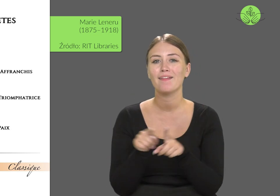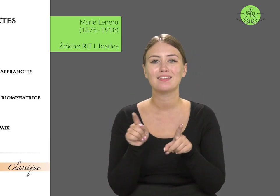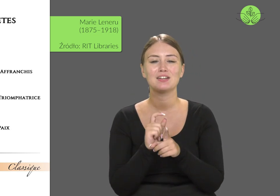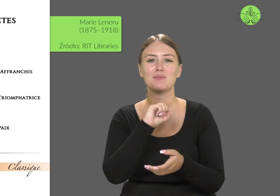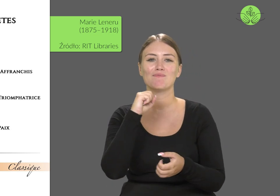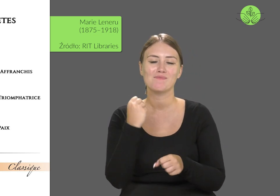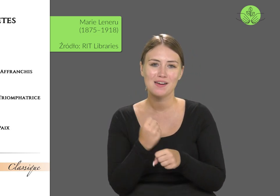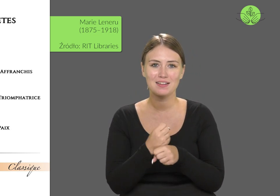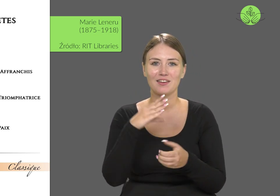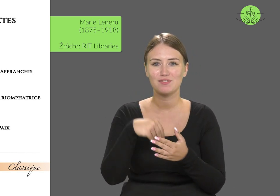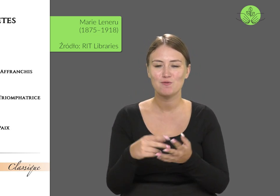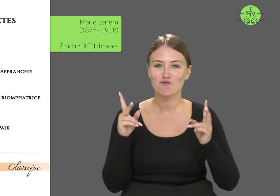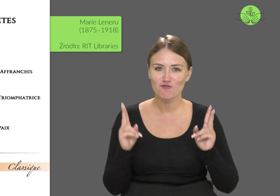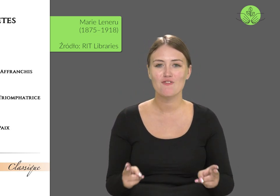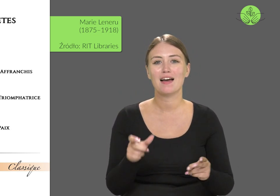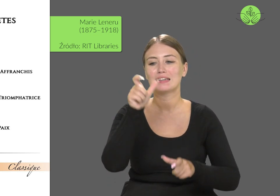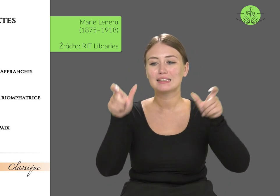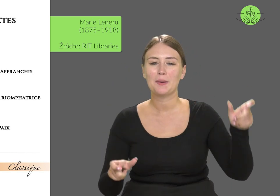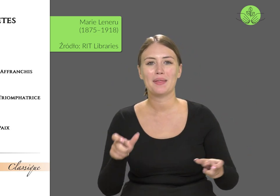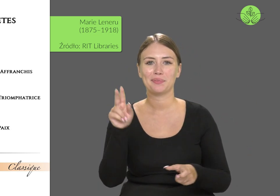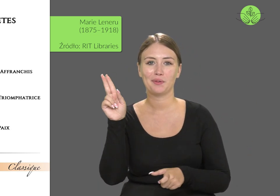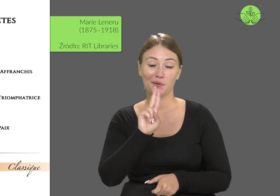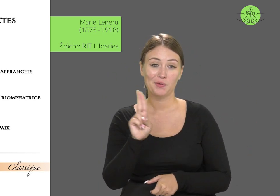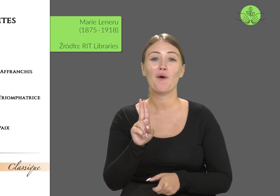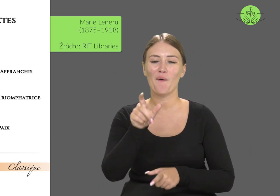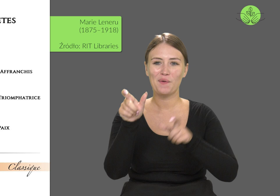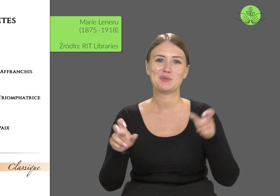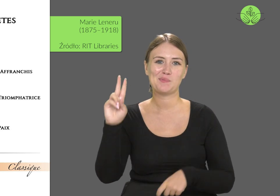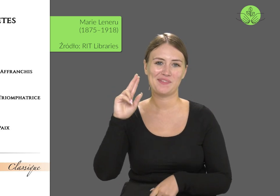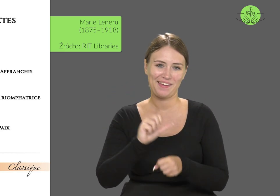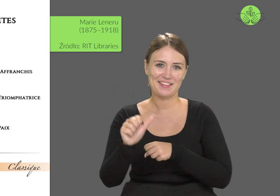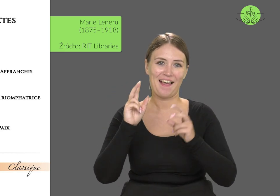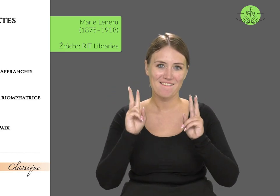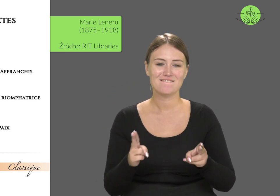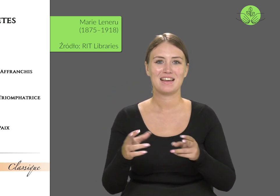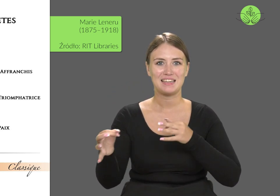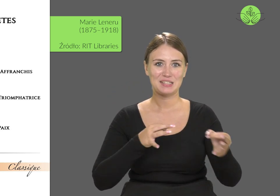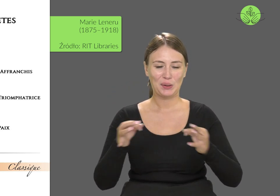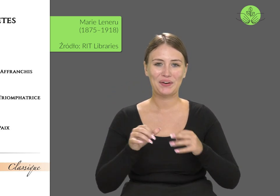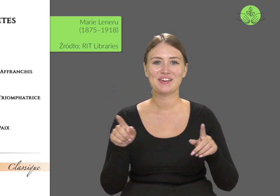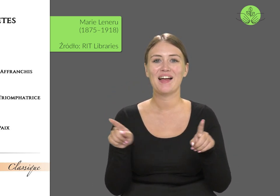non-fiction works about historical figures,